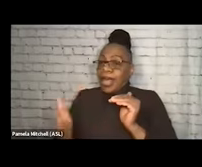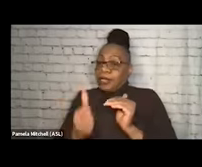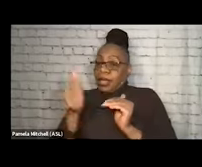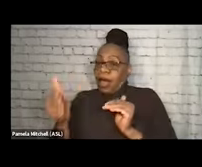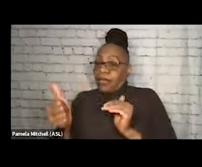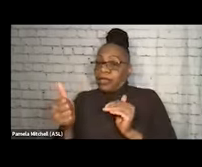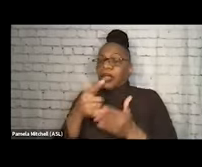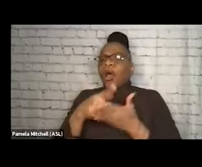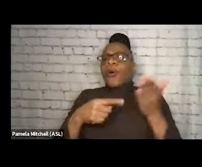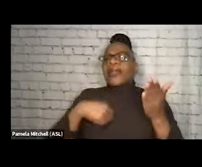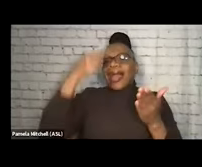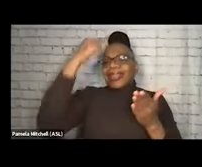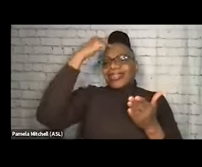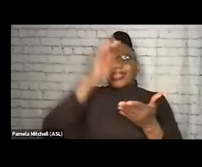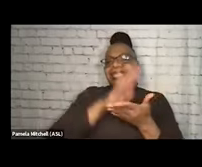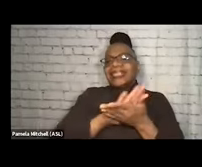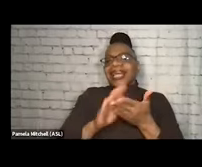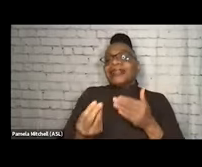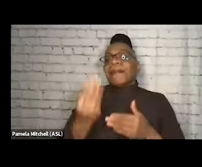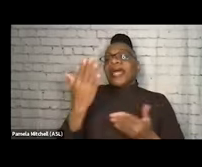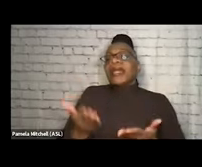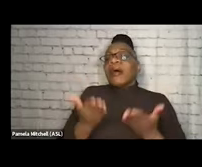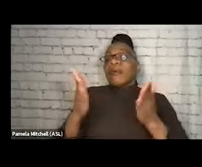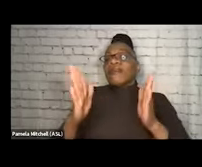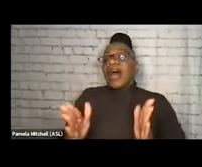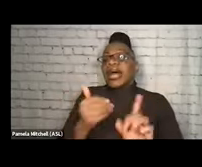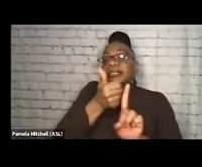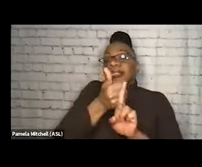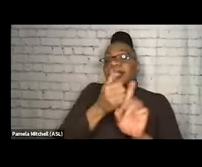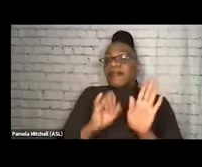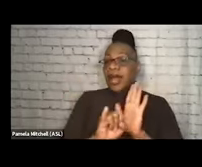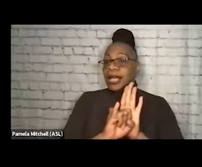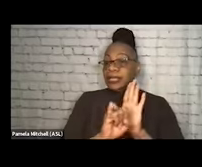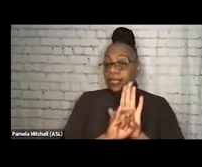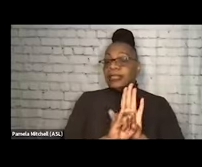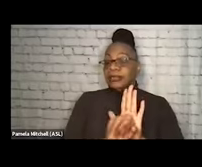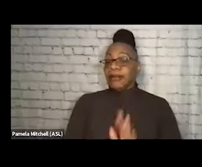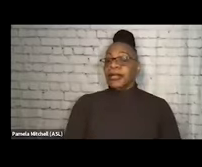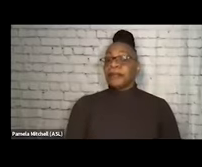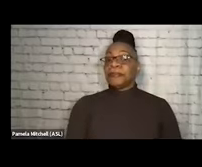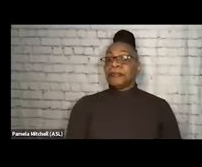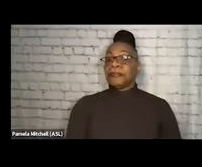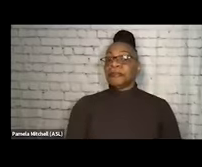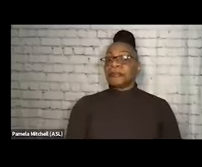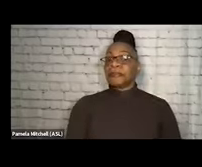is it allows providers to self-identify. So if they are a grassroots organization,